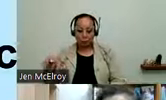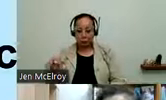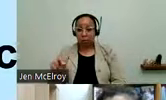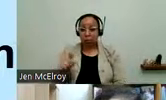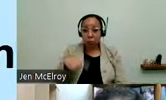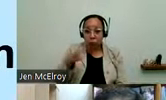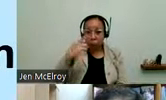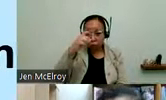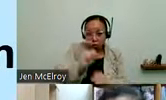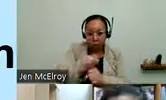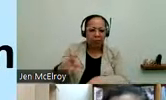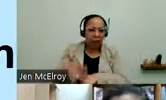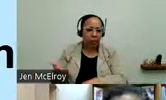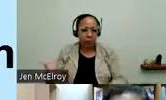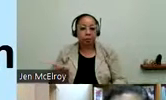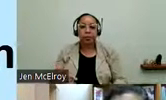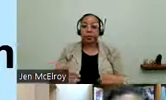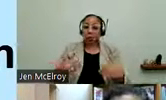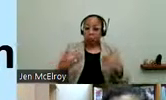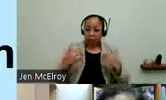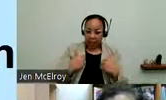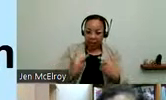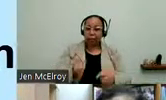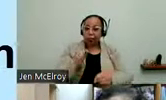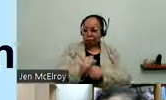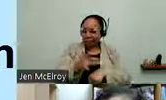We have some jobs available too. I would love to see anybody here who